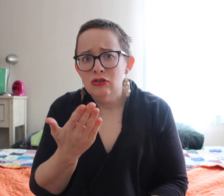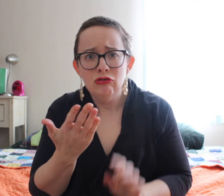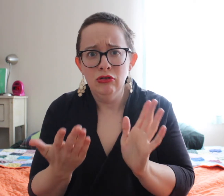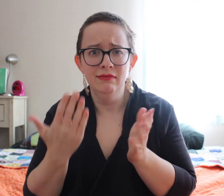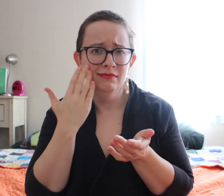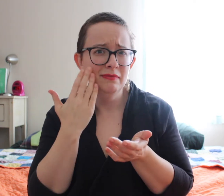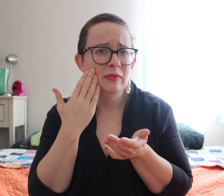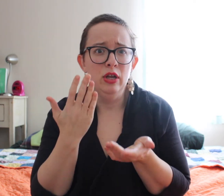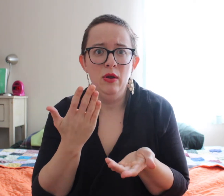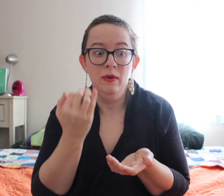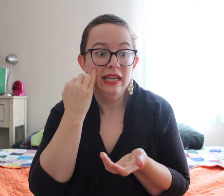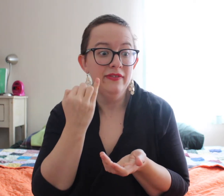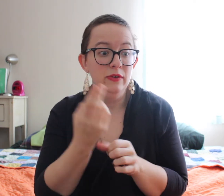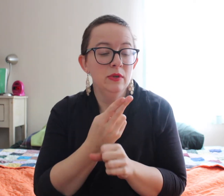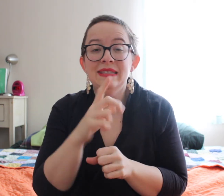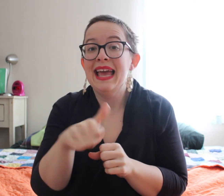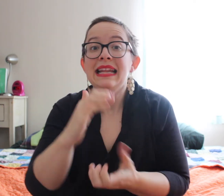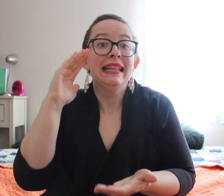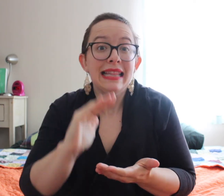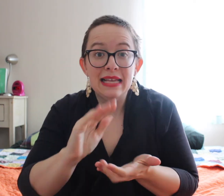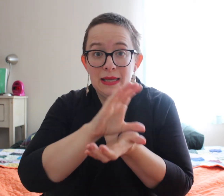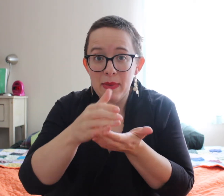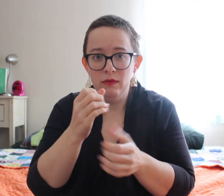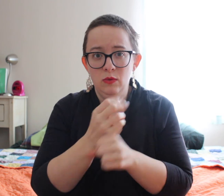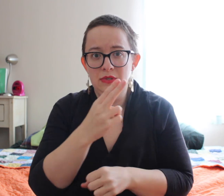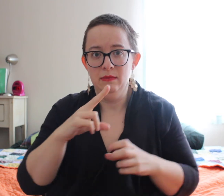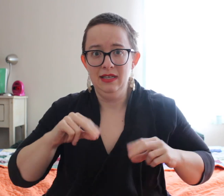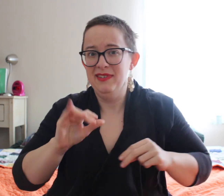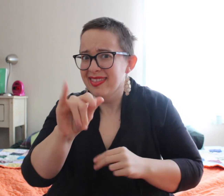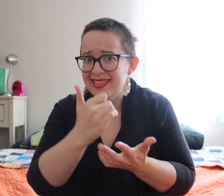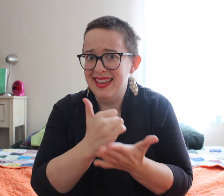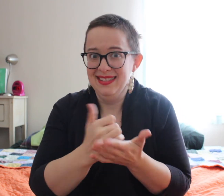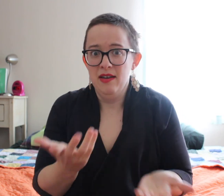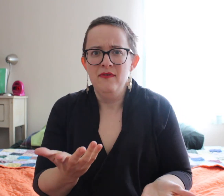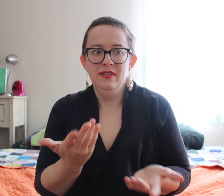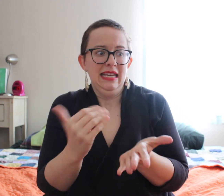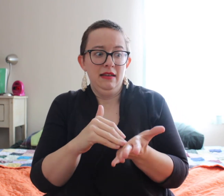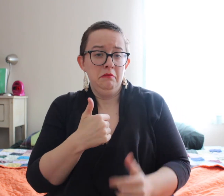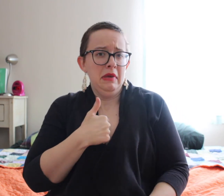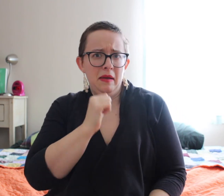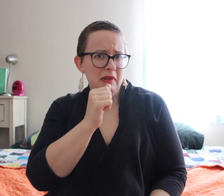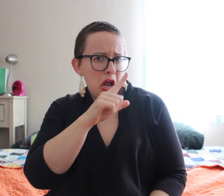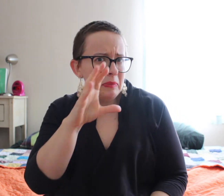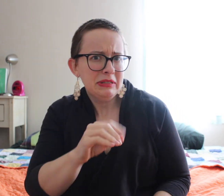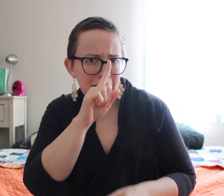I mean any attempt is good. You know, if you even just used a less amount of disposable diapers, that's helpful.